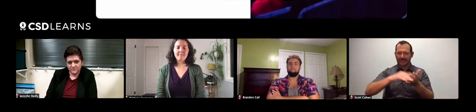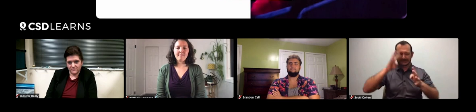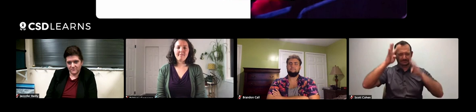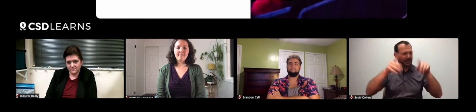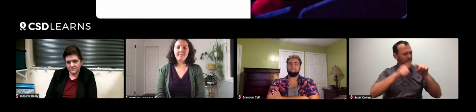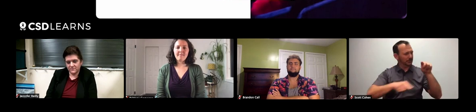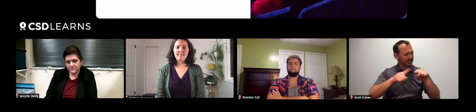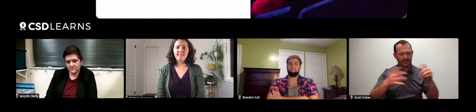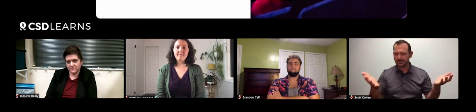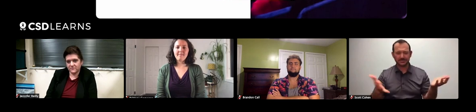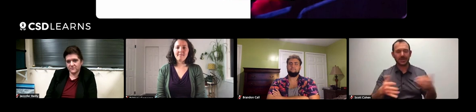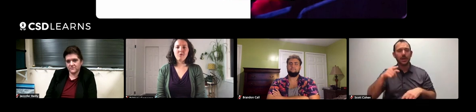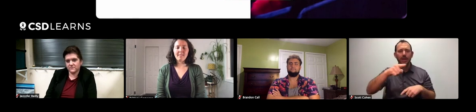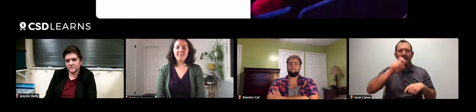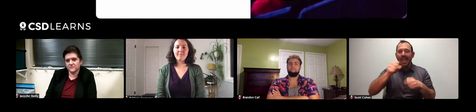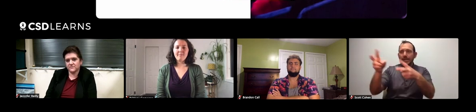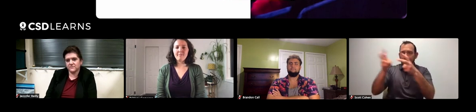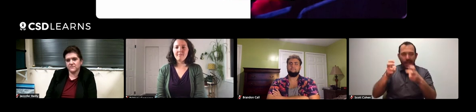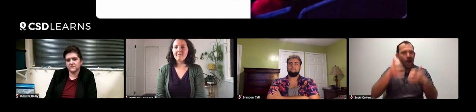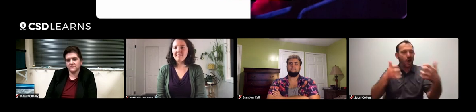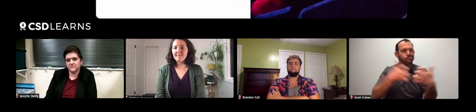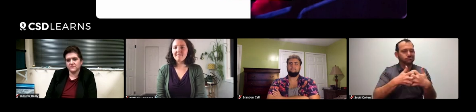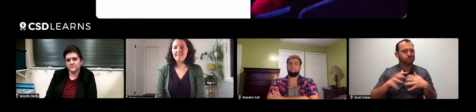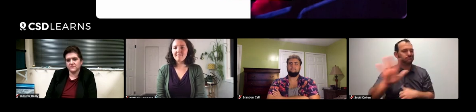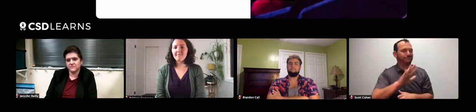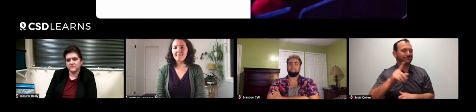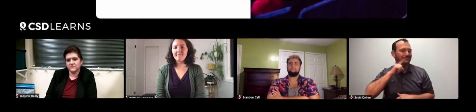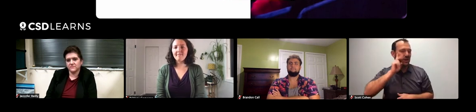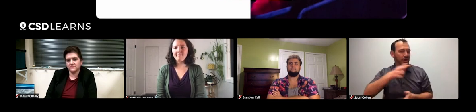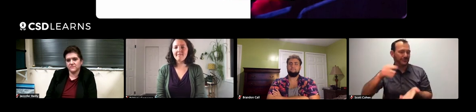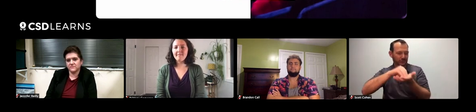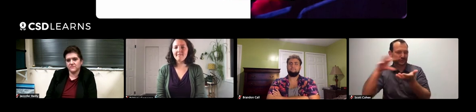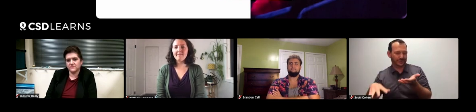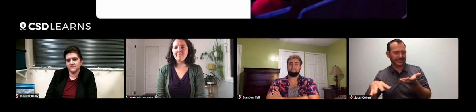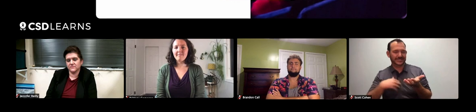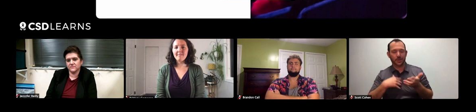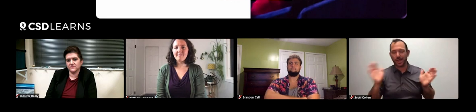that you don't need to create for yourself. You could get that information, those resources,